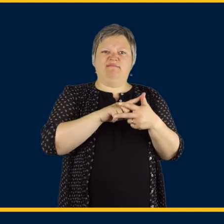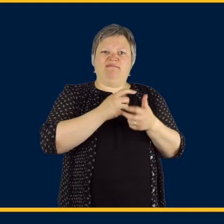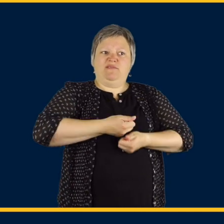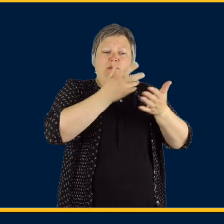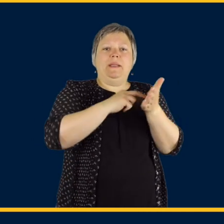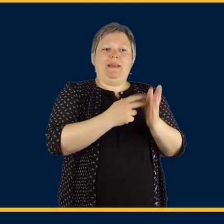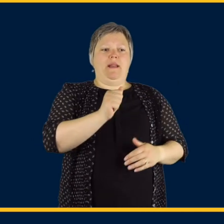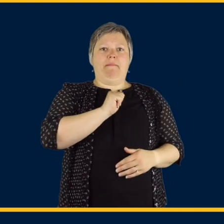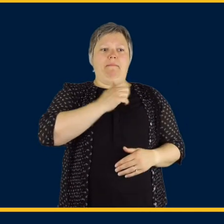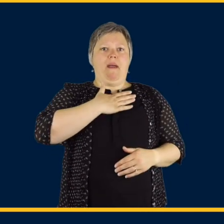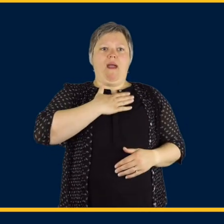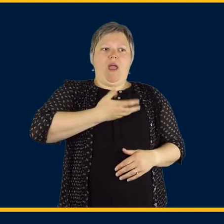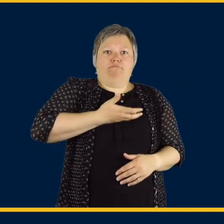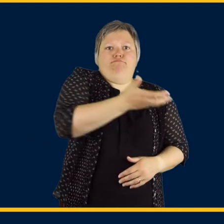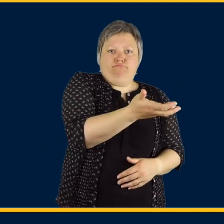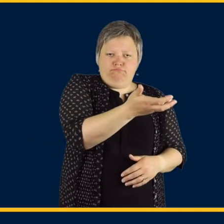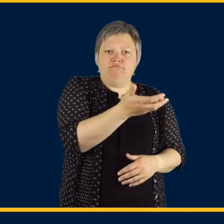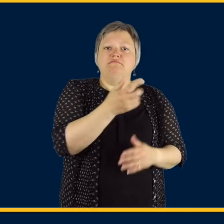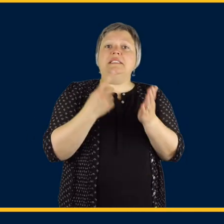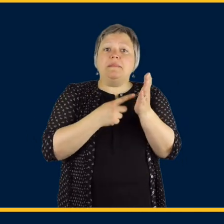Expressive language is one's ability to use language to express themselves.